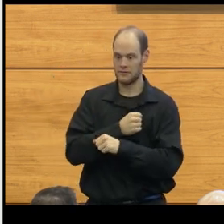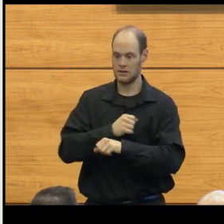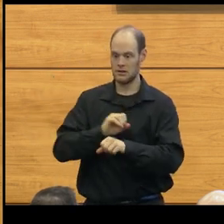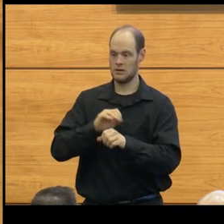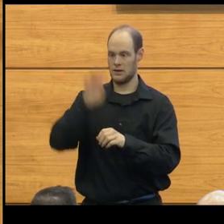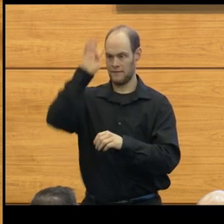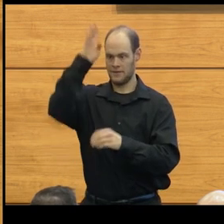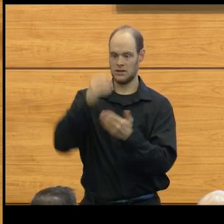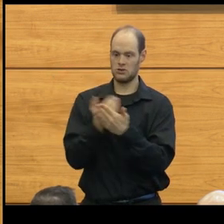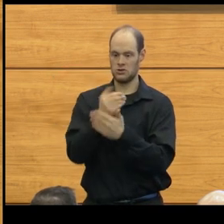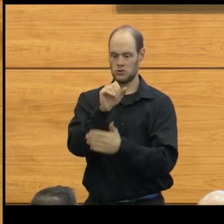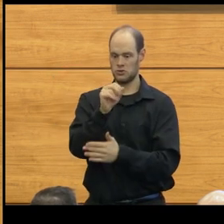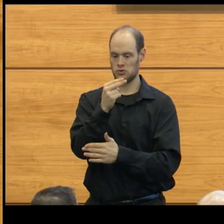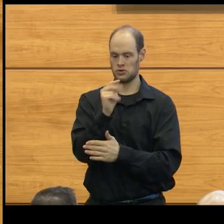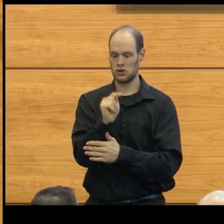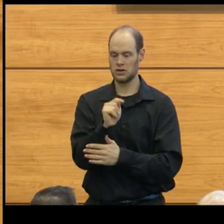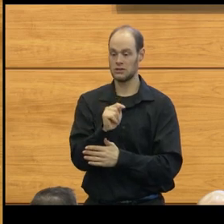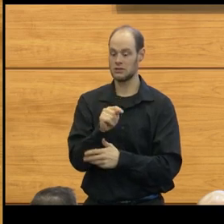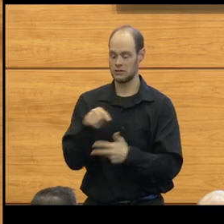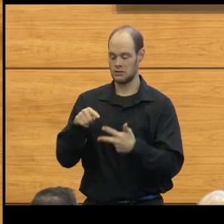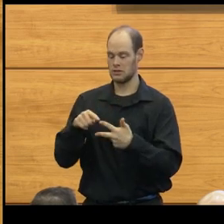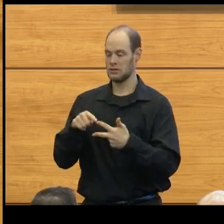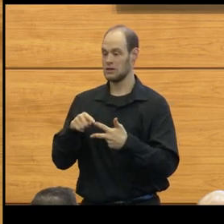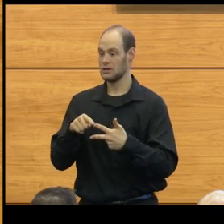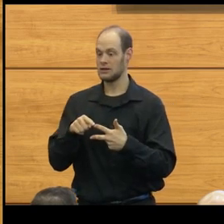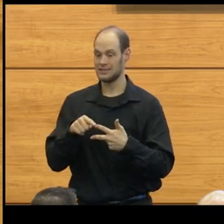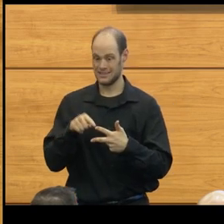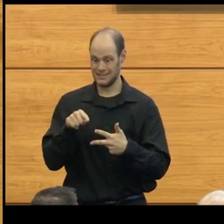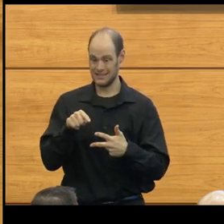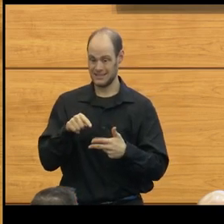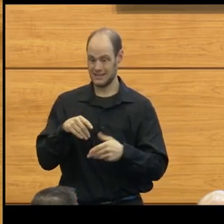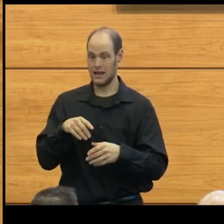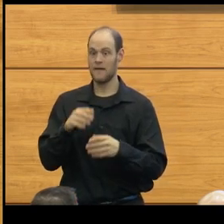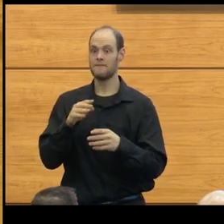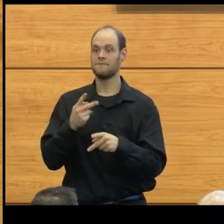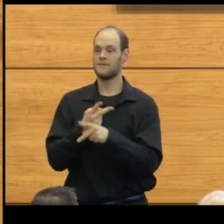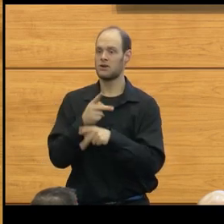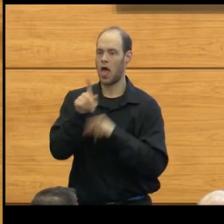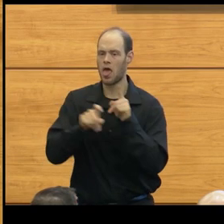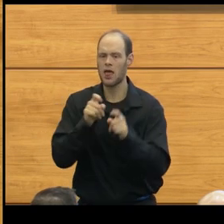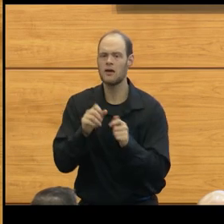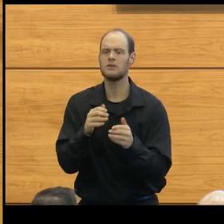The question of a parent made us understand what was going on in chiaris in a better way.